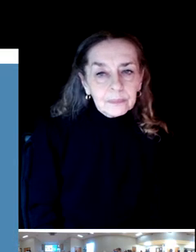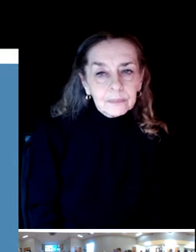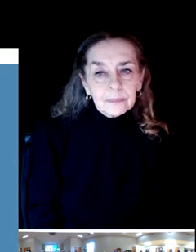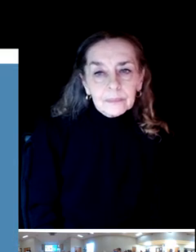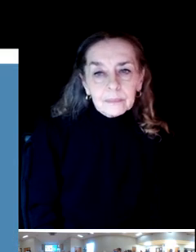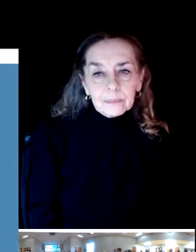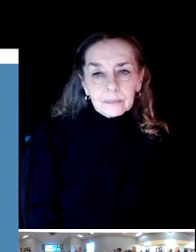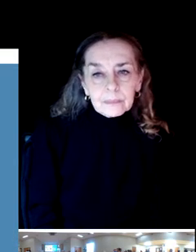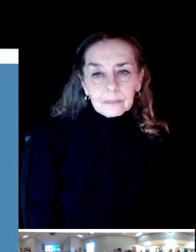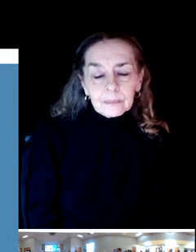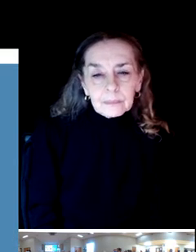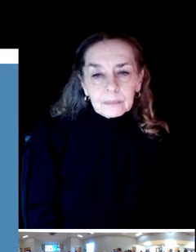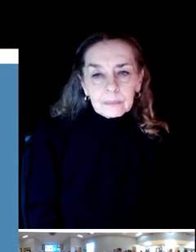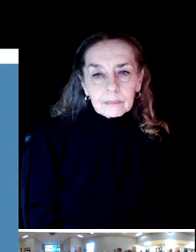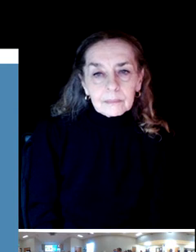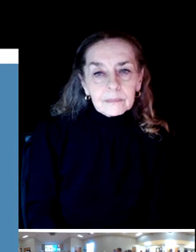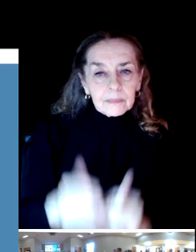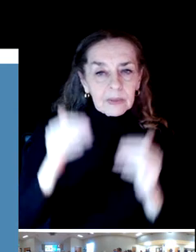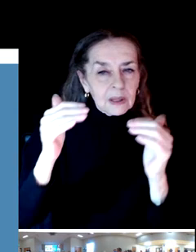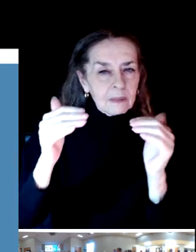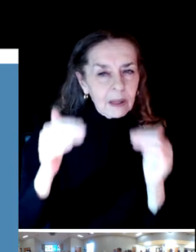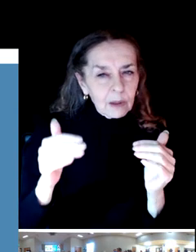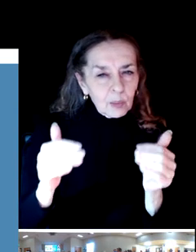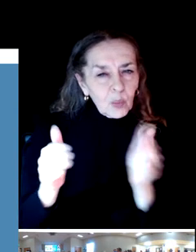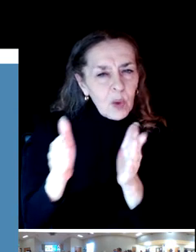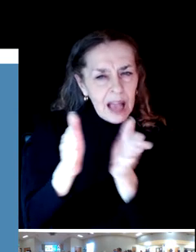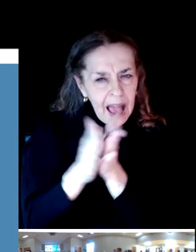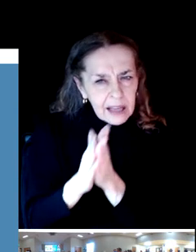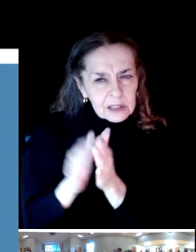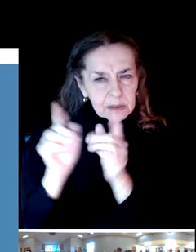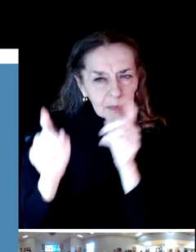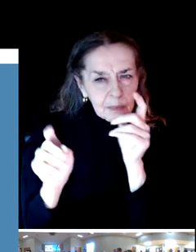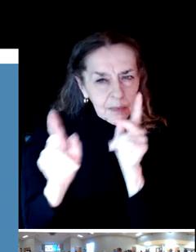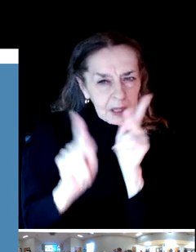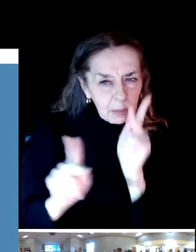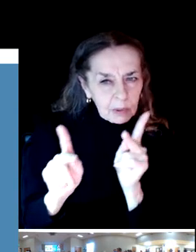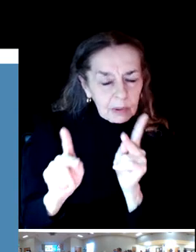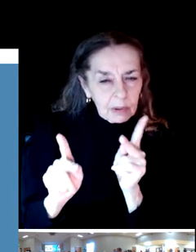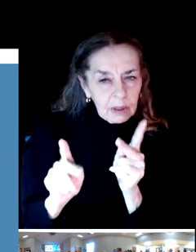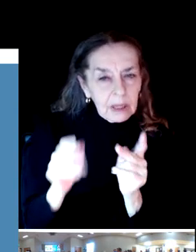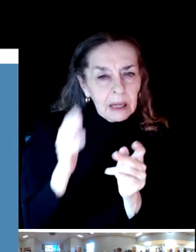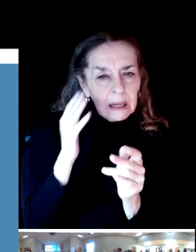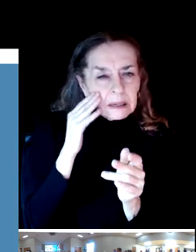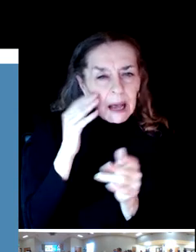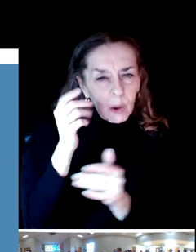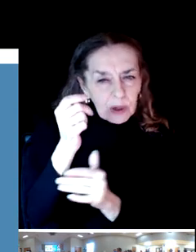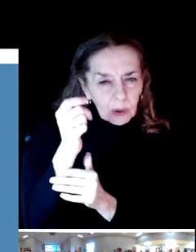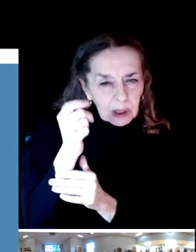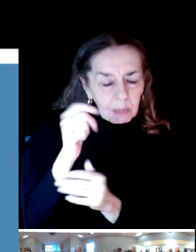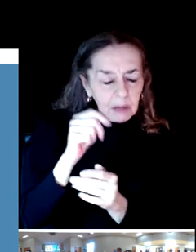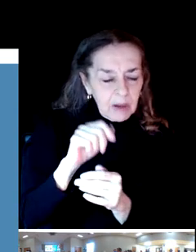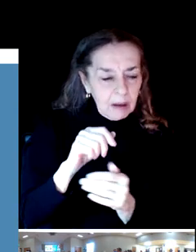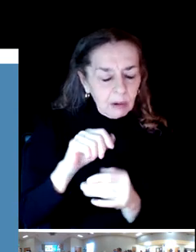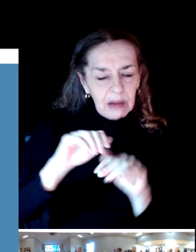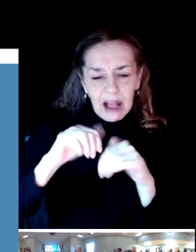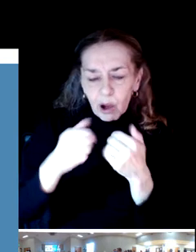So then we asked folks said, OK, now we know a little bit about the strengths and we know areas that can improve.